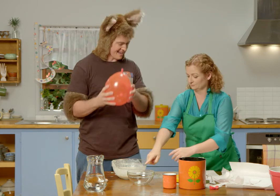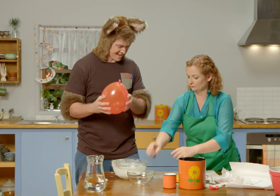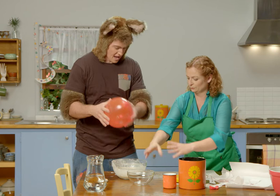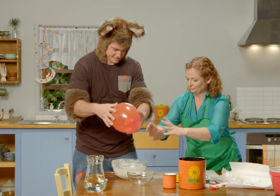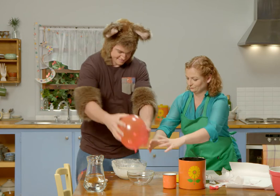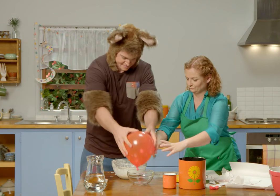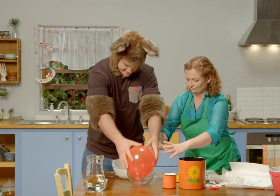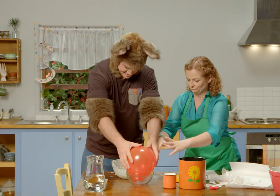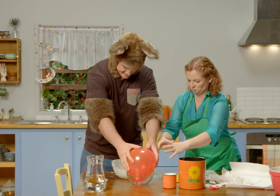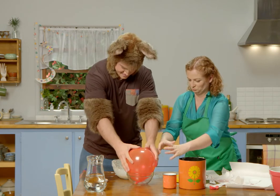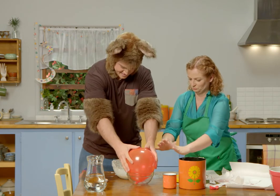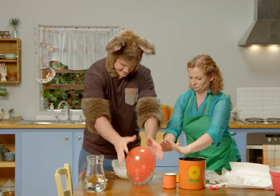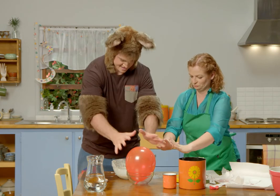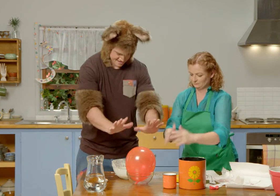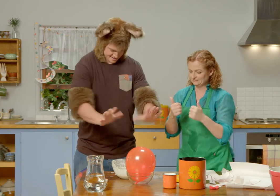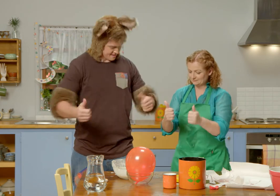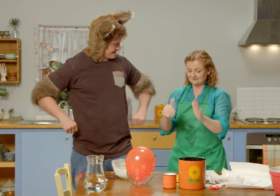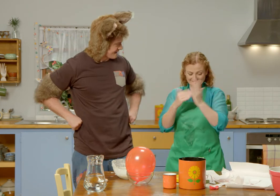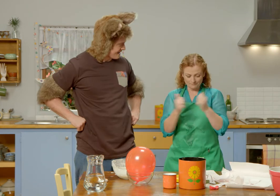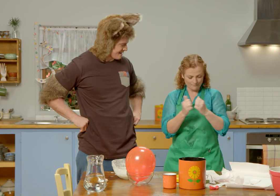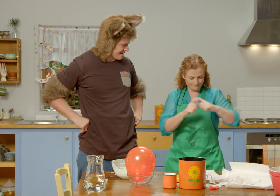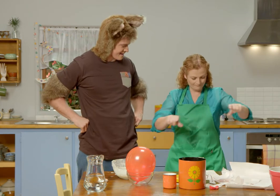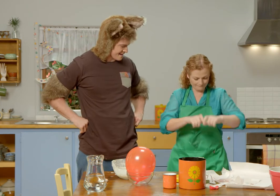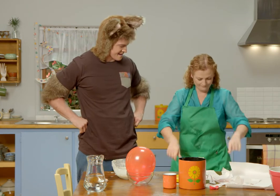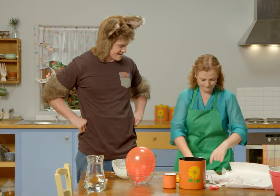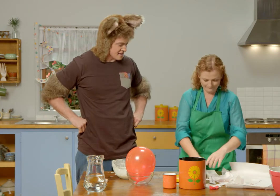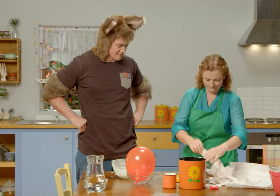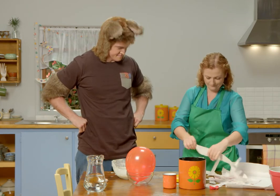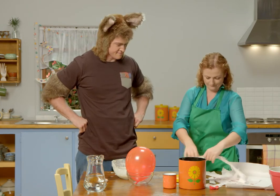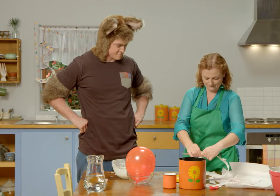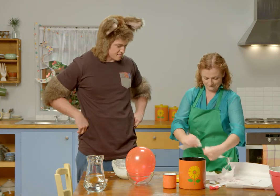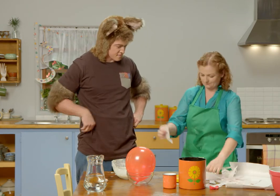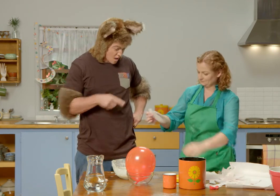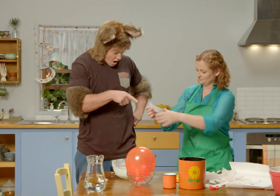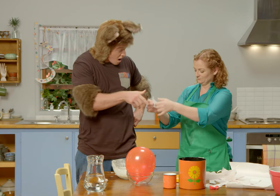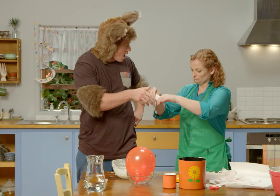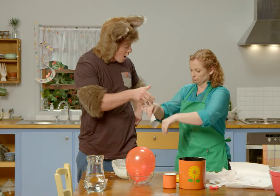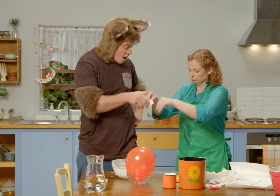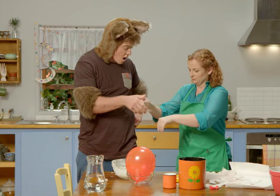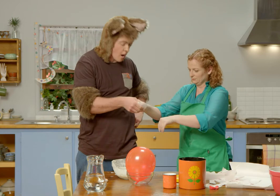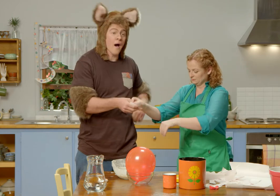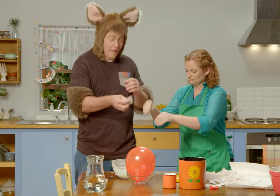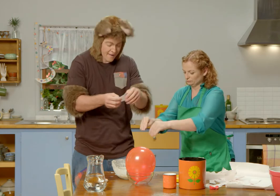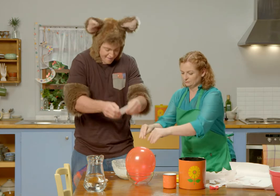Now, place it in the bowl, and what we do is we get our paper, we dip it in the glue